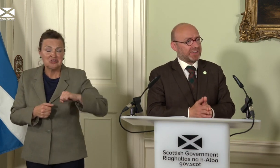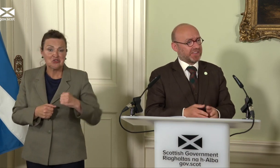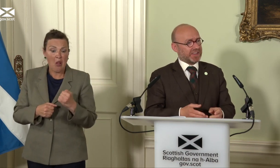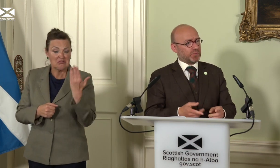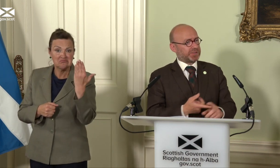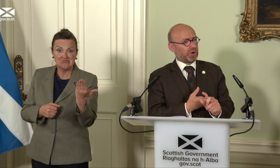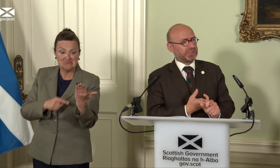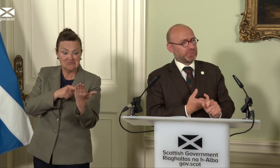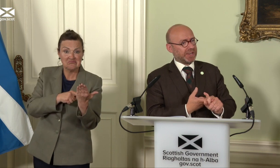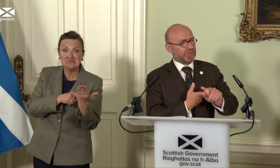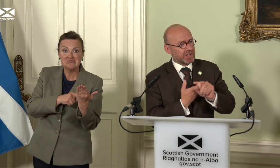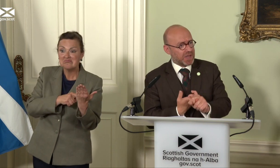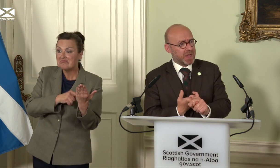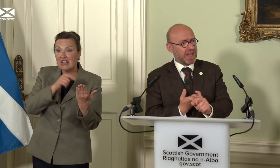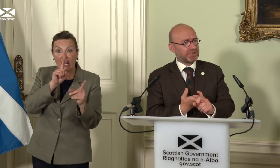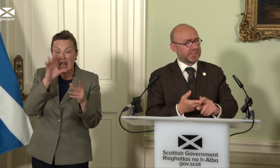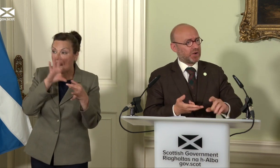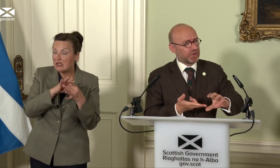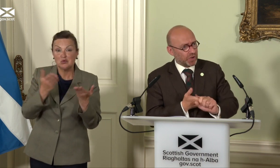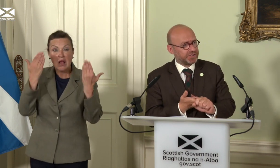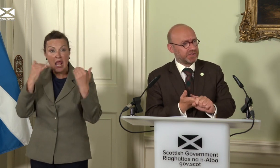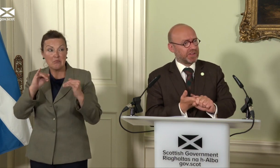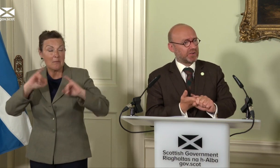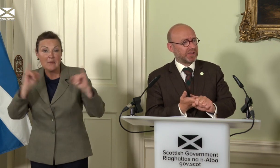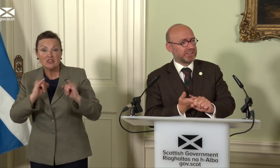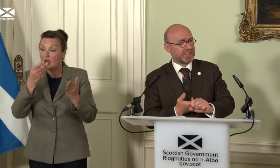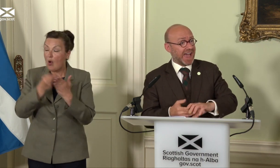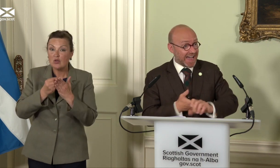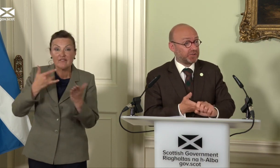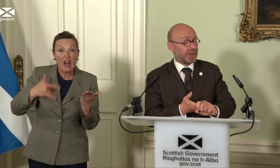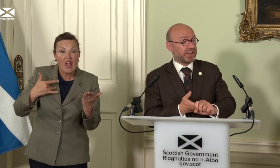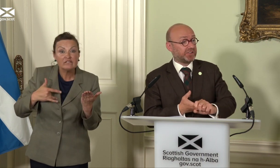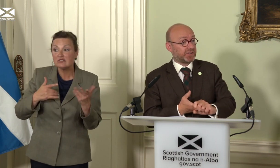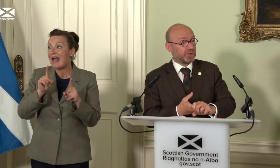the responses we need on the climate emergency, on the cost of living crisis and on energy security